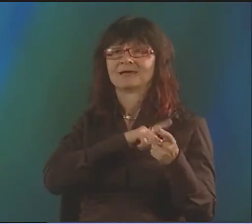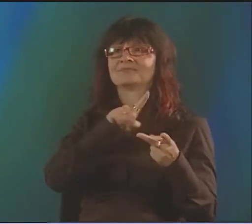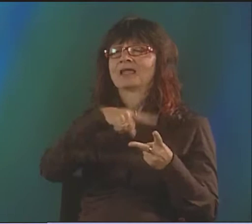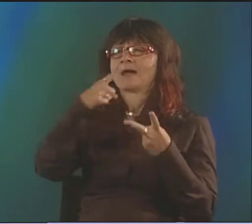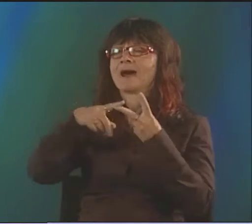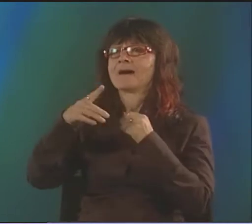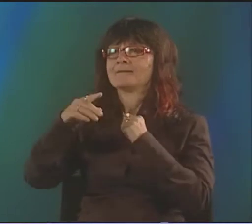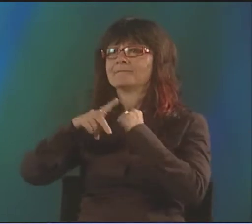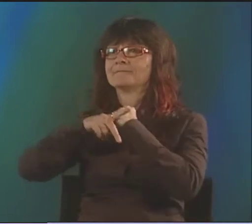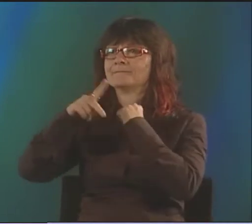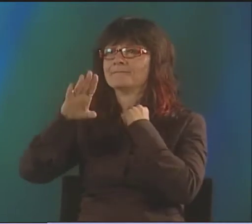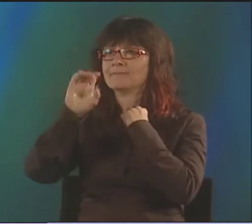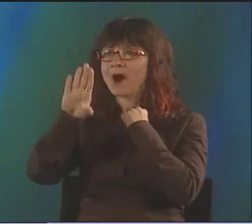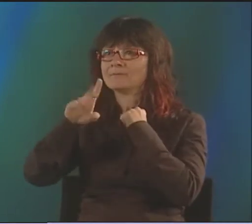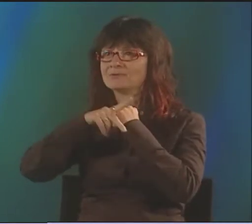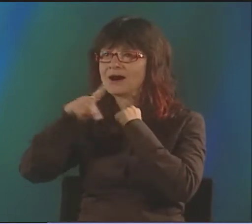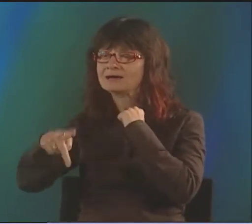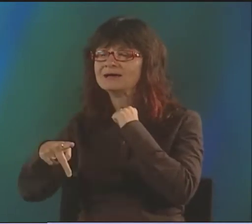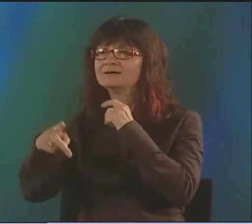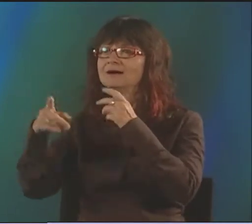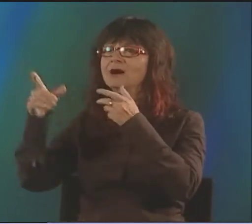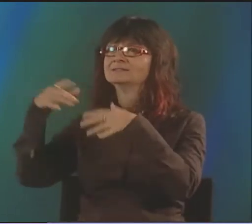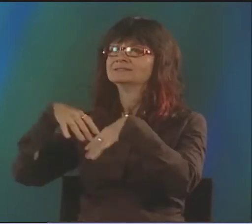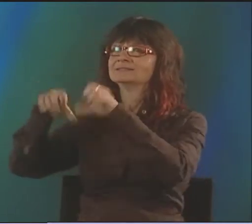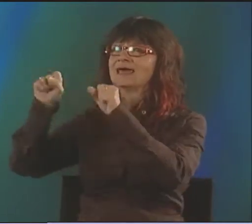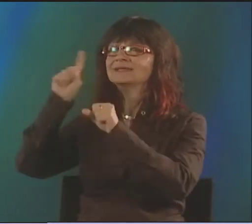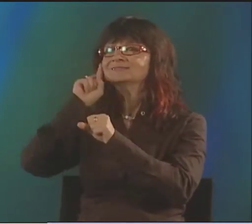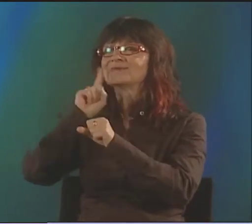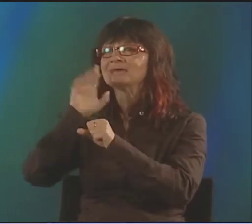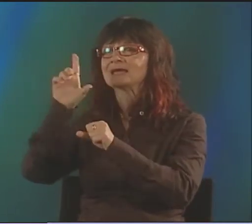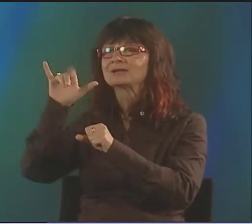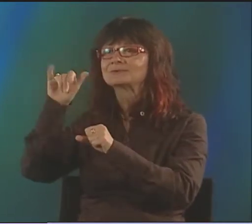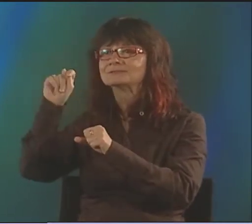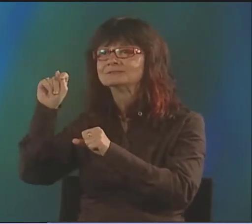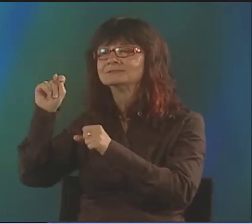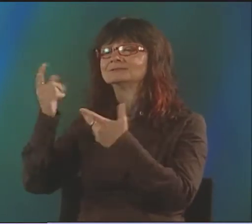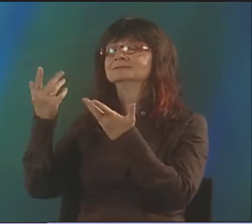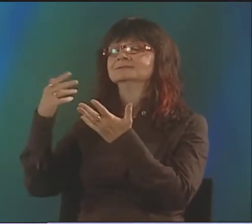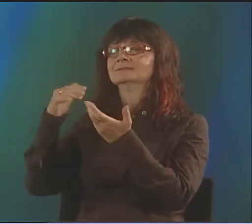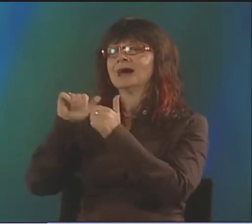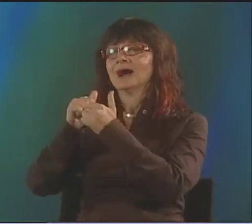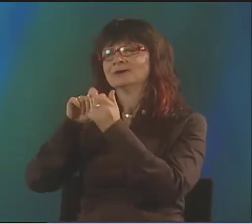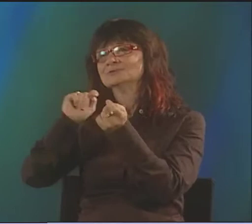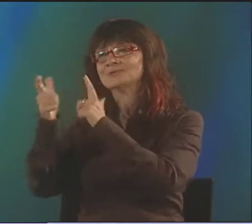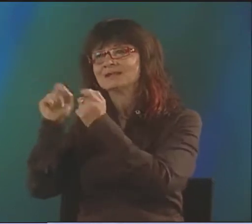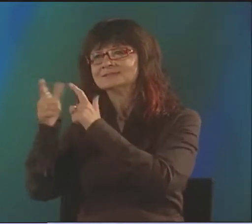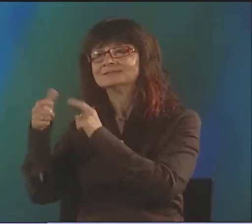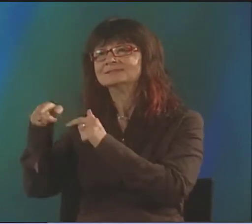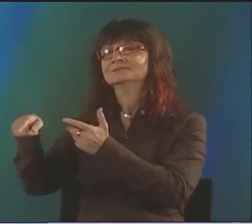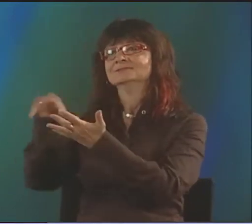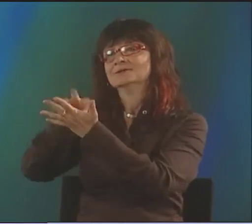I WOULD START WITH PATRICK, OF COURSE, AND THEN BOB PANARA BECAUSE I TOOK HIS DEAF LITERATURE CLASS